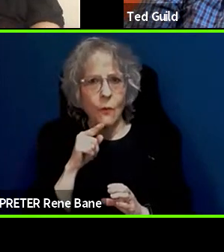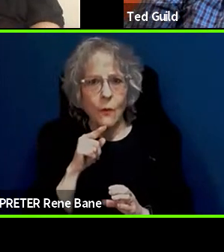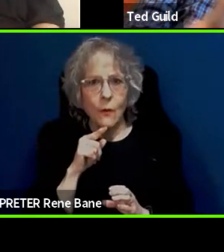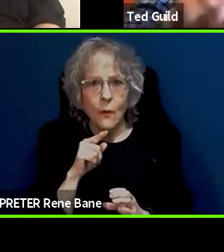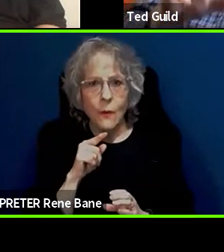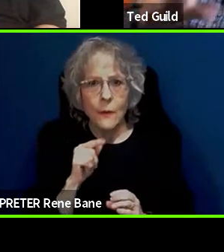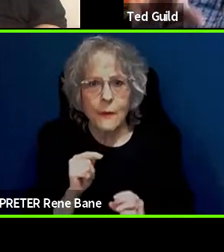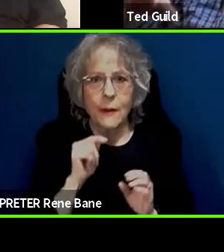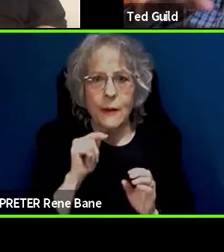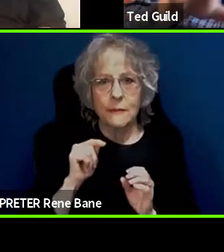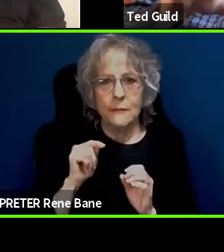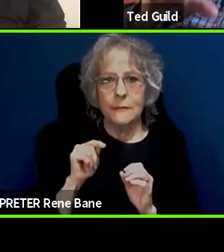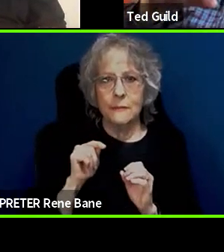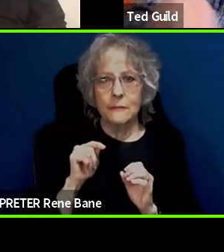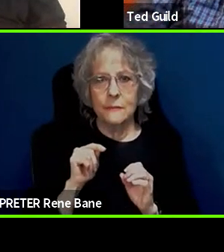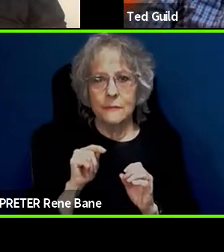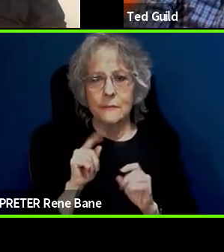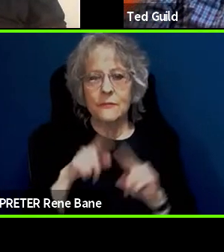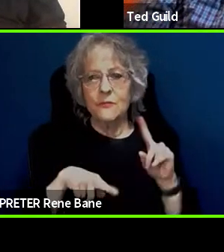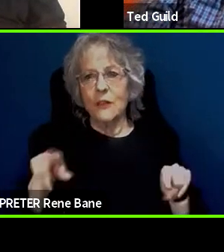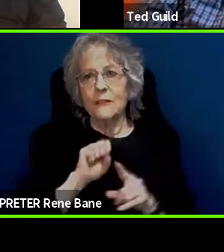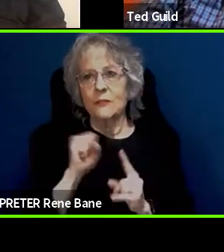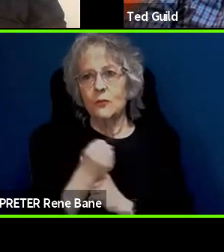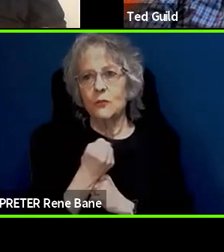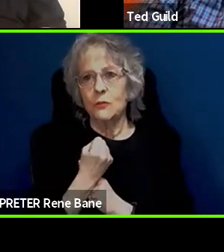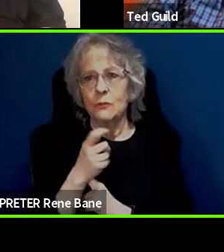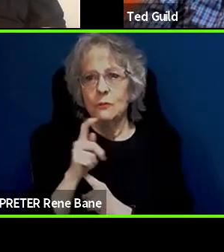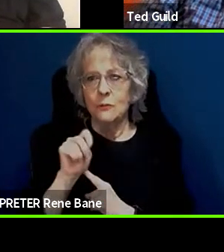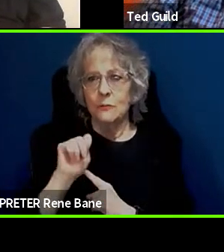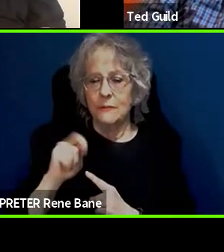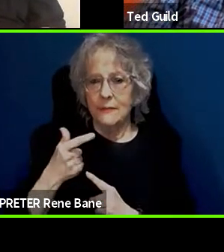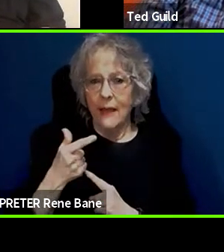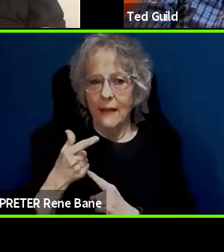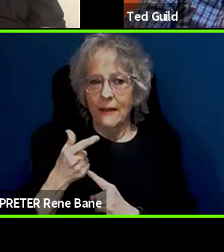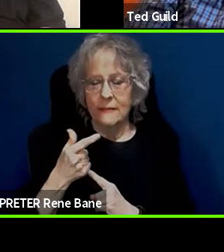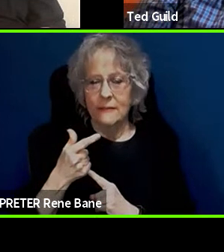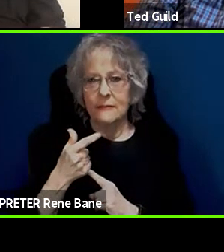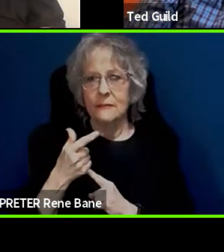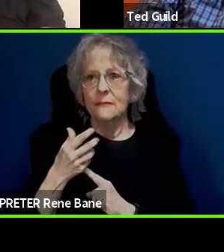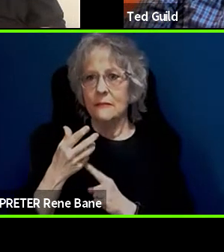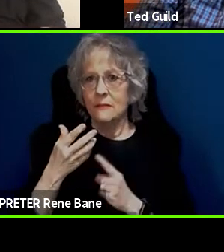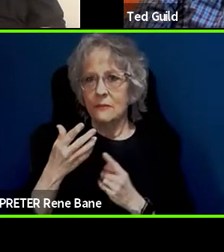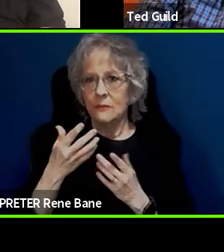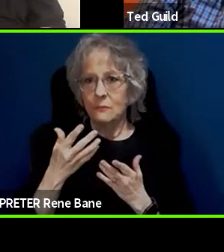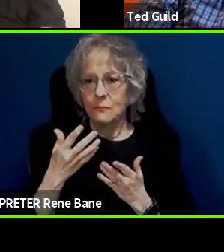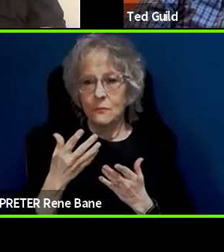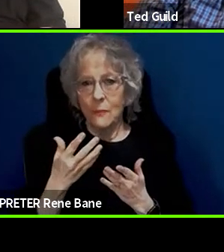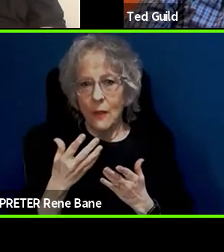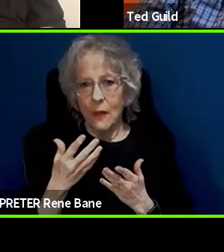the various situations to be tagged and to be done consistently. That might be, given the lack of